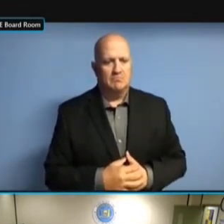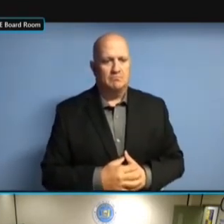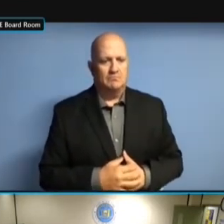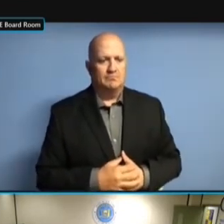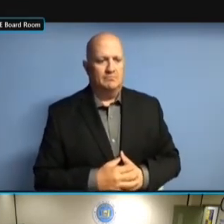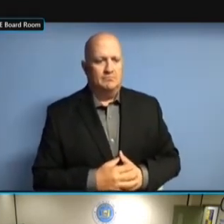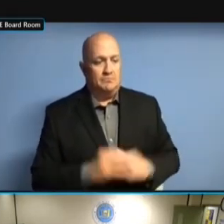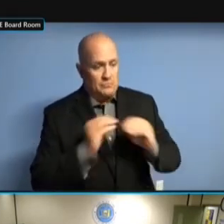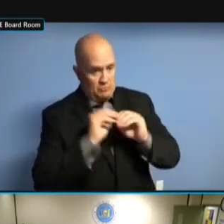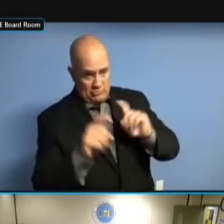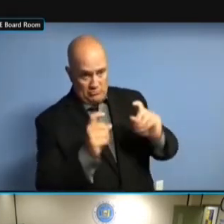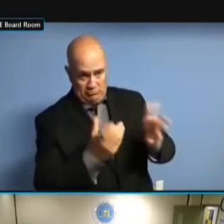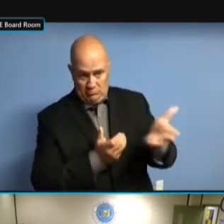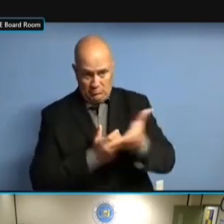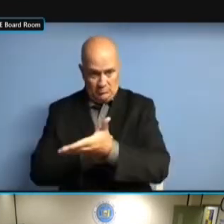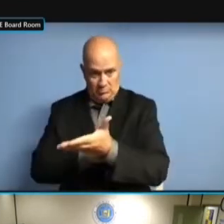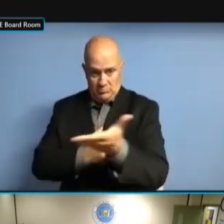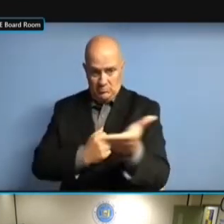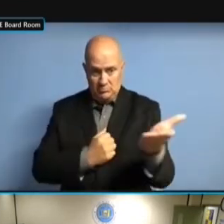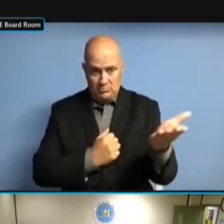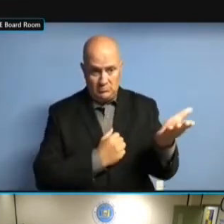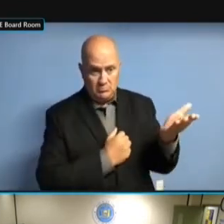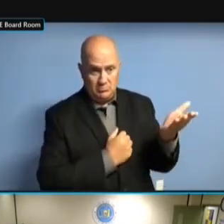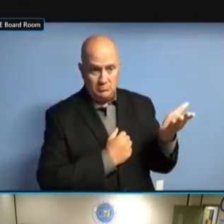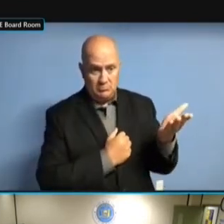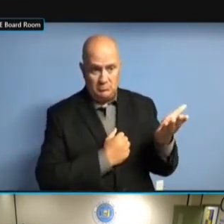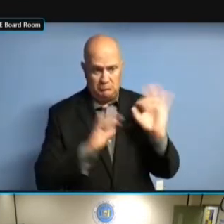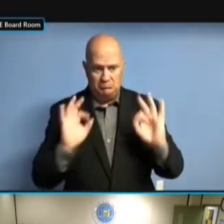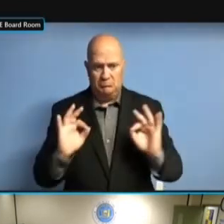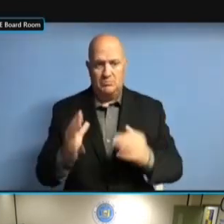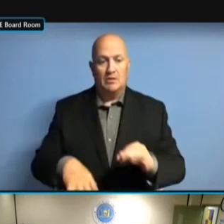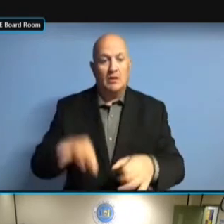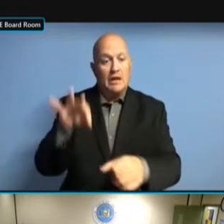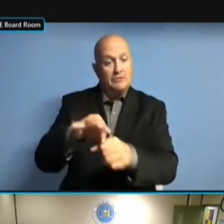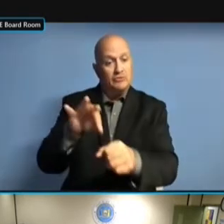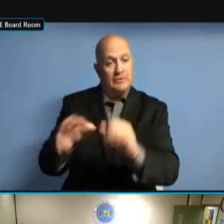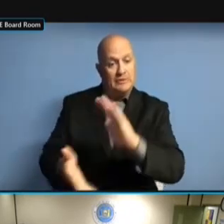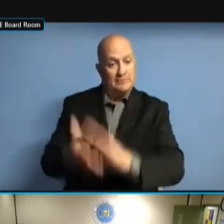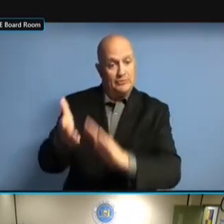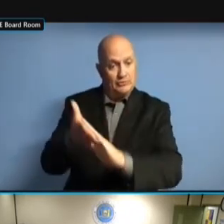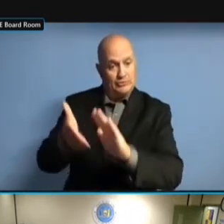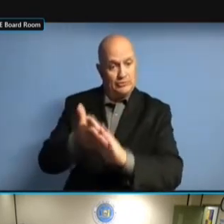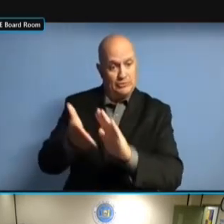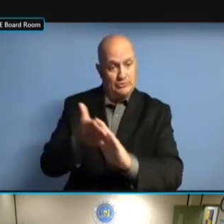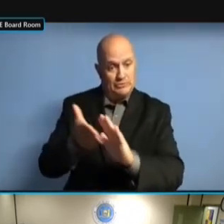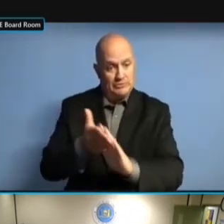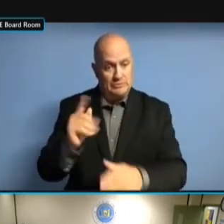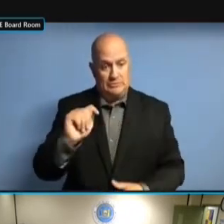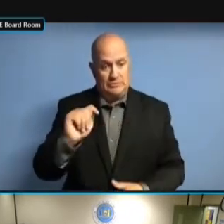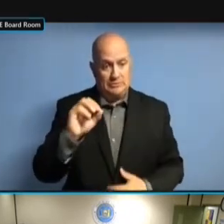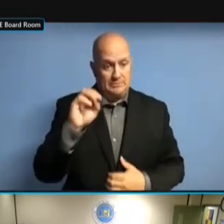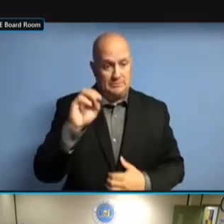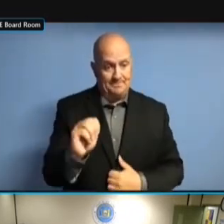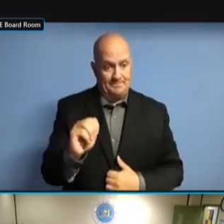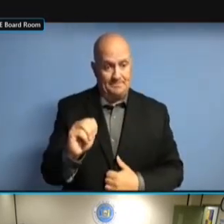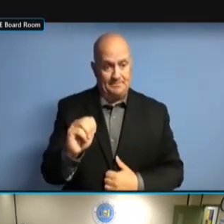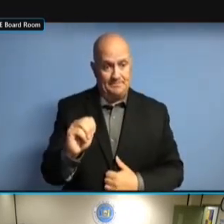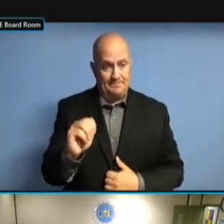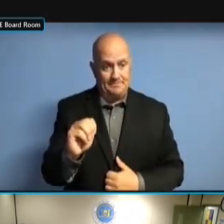OPERATIONS. TOM OPERATIONS. TOM CONNOLLY, OPERATIONS. TOM CONNOLLY, BRENDAN OPERATIONS. TOM CONNOLLY, BRENDAN LOVULLO. TOM CONNOLLY, BRENDAN LOVULLO. TOM CONNOLLY, BRENDAN LOVULLO. >> TOM CONNOLLY, BRENDAN LOVULLO. >> THANK TOM CONNOLLY, BRENDAN LOVULLO. >> THANK YOU, TOM CONNOLLY, BRENDAN LOVULLO. >> THANK YOU, COMMISSIONER. THANK YOU, COMMISSIONER. THANK YOU, COMMISSIONER. AS THANK YOU, COMMISSIONER. AS TODD THANK YOU, COMMISSIONER. AS TODD MENTIONED, THANK YOU, COMMISSIONER. AS TODD MENTIONED, WE'VE THANK YOU, COMMISSIONER. AS TODD MENTIONED, WE'VE BEEN AS TODD MENTIONED, WE'VE BEEN AS TODD MENTIONED, WE'VE BEEN WORKING AS TODD MENTIONED, WE'VE BEEN WORKING ON AS TODD MENTIONED, WE'VE BEEN WORKING ON THE AS TODD MENTIONED, WE'VE BEEN WORKING ON THE CERTIFICATIONS